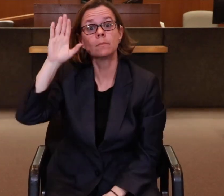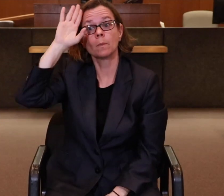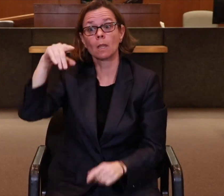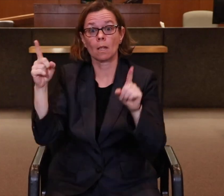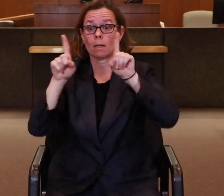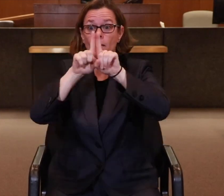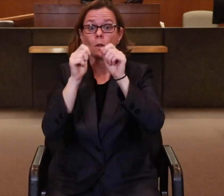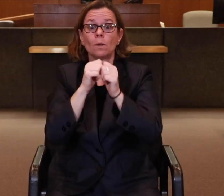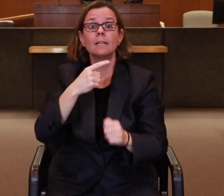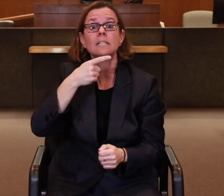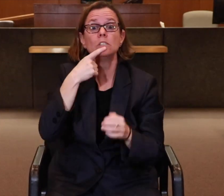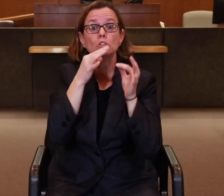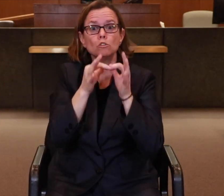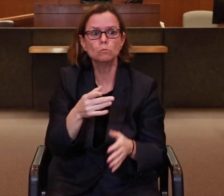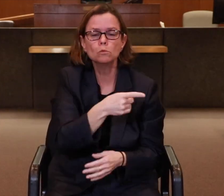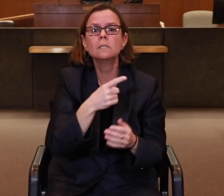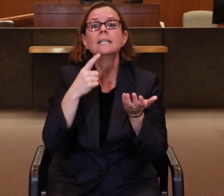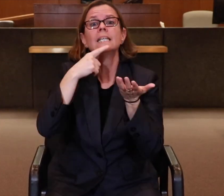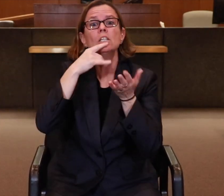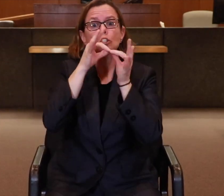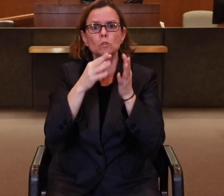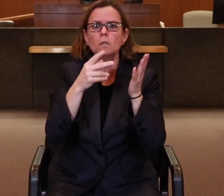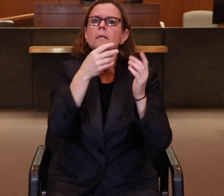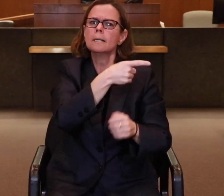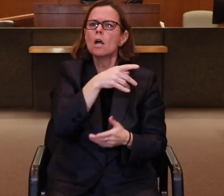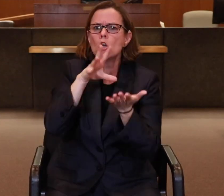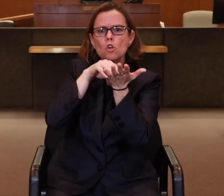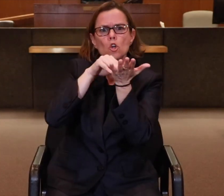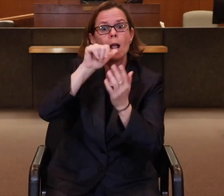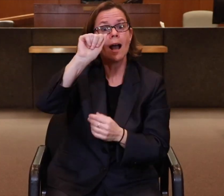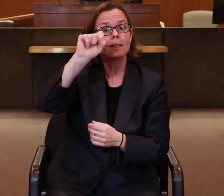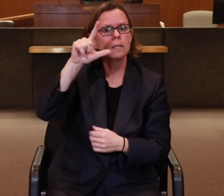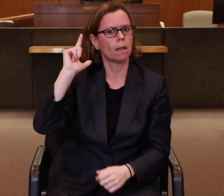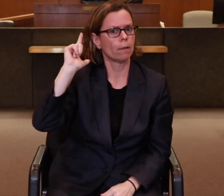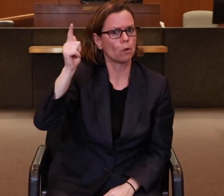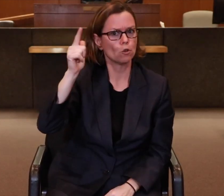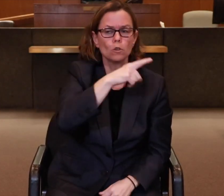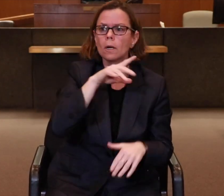CDIs may be paired with a hearing interpreter, who may have learned ASL later in life,